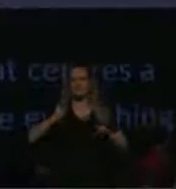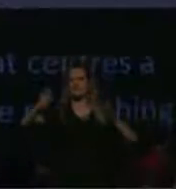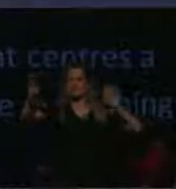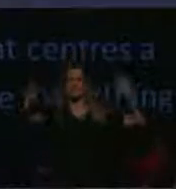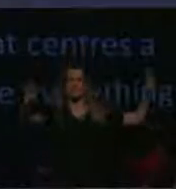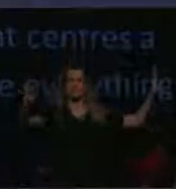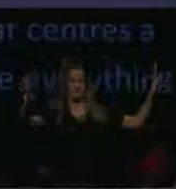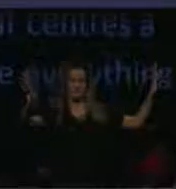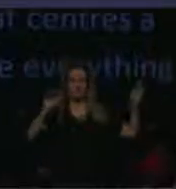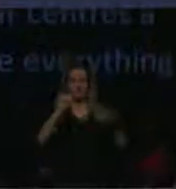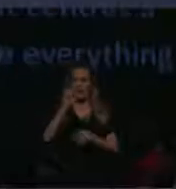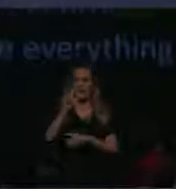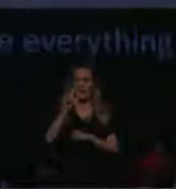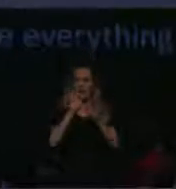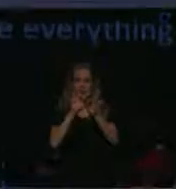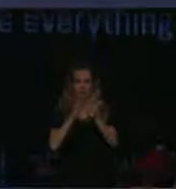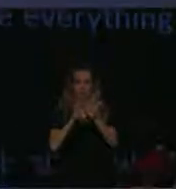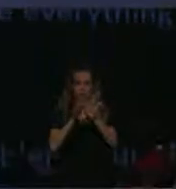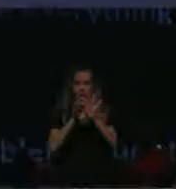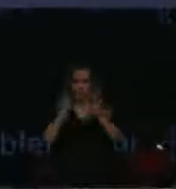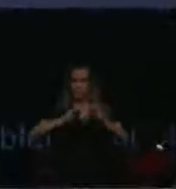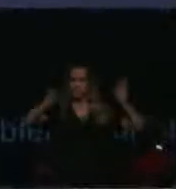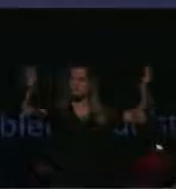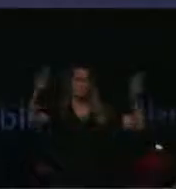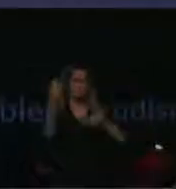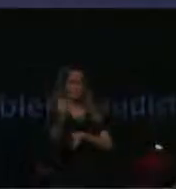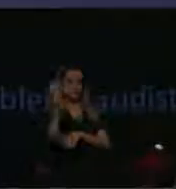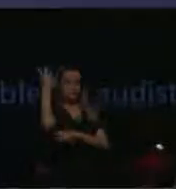projecting the ASL interpreter right now and the one behind me is projecting the